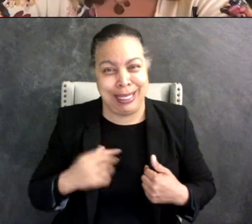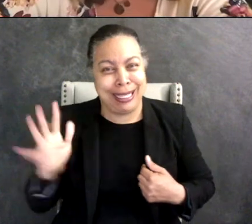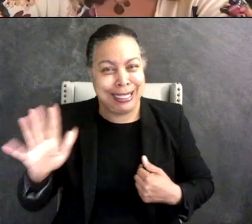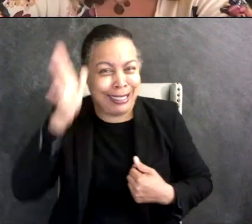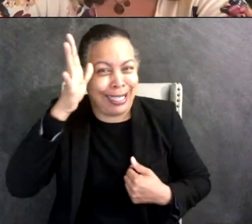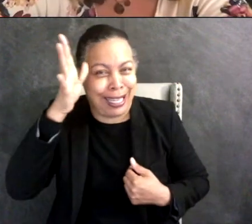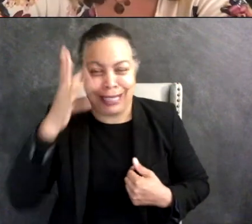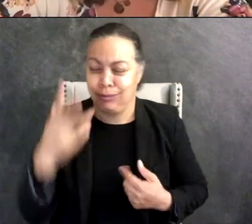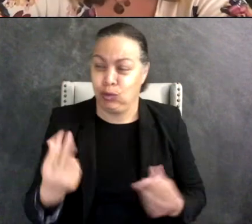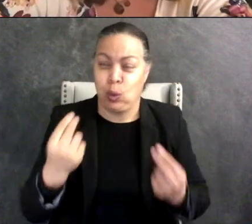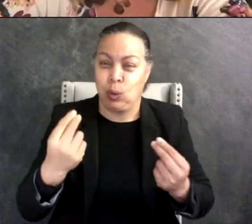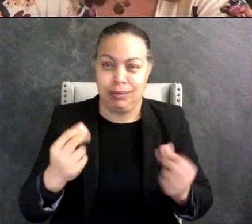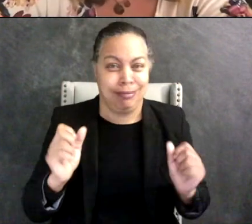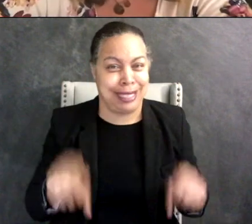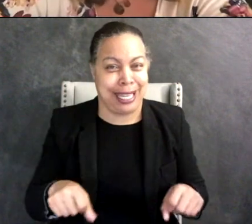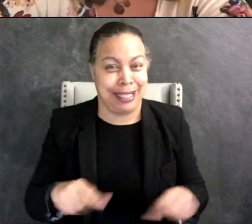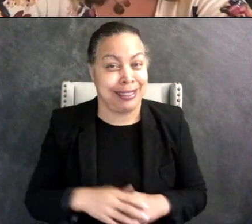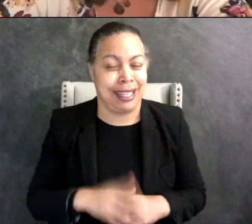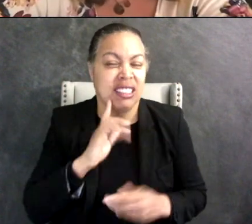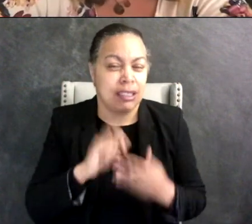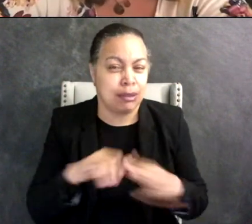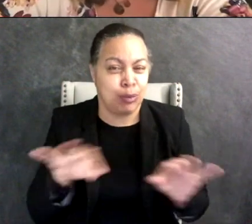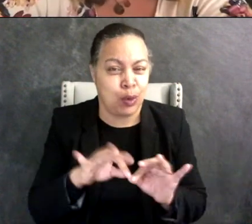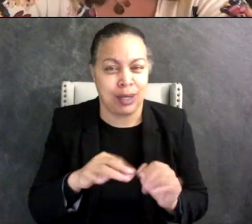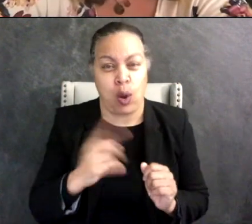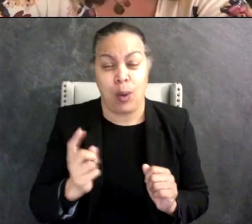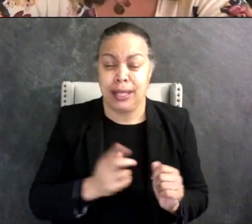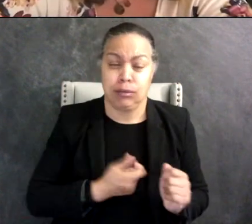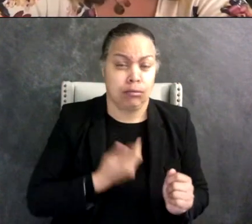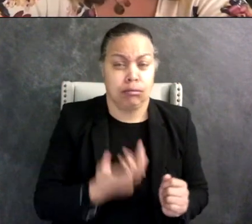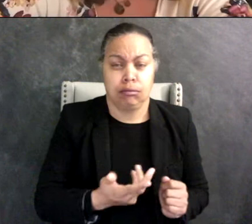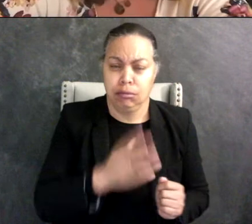really important and he's always been able to speak his mind and you know say what he wants